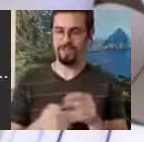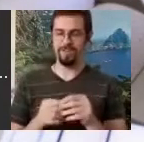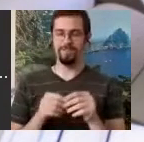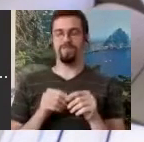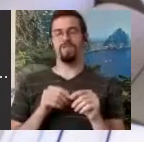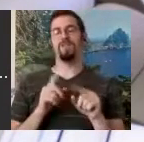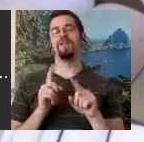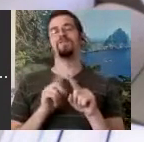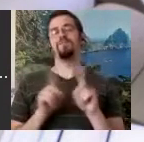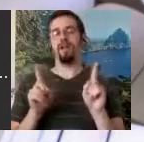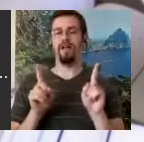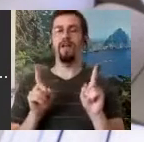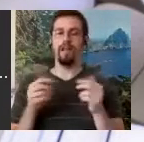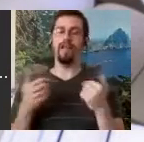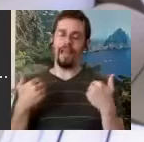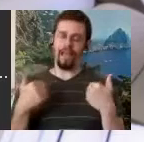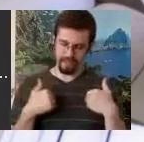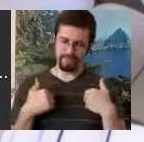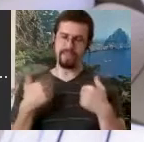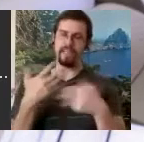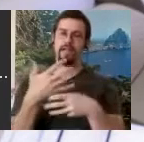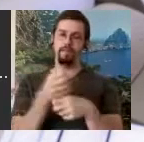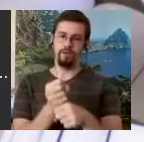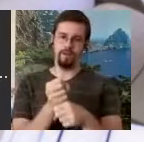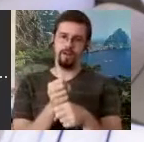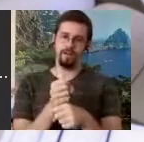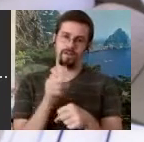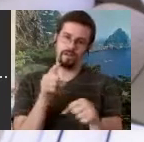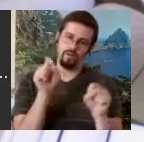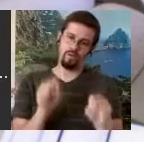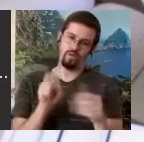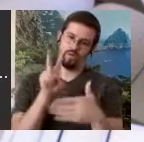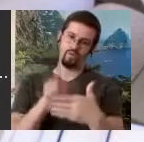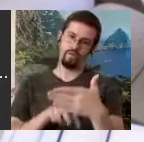abstract up there that you may read later and essentially I am just going